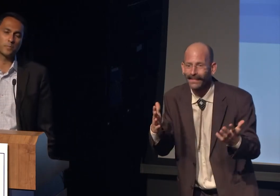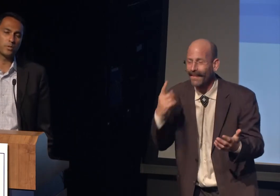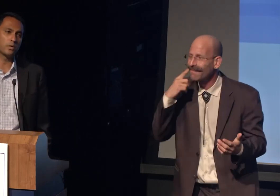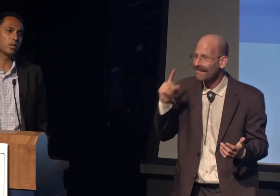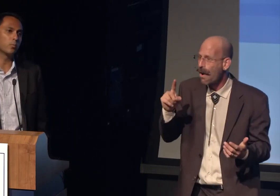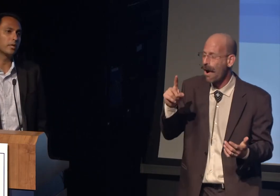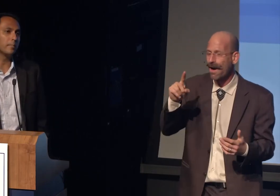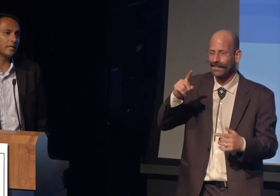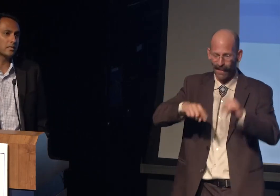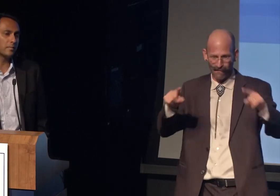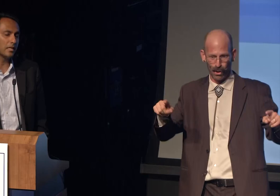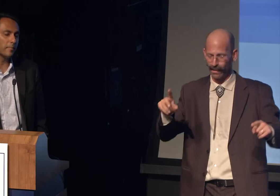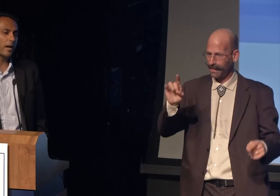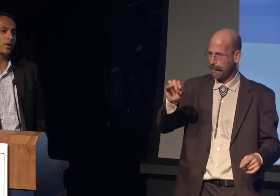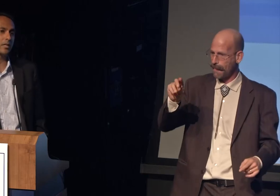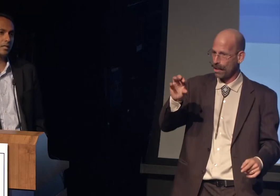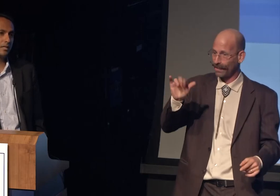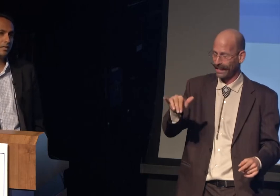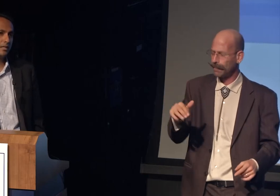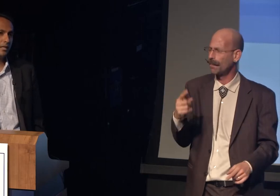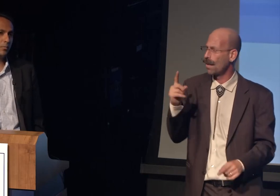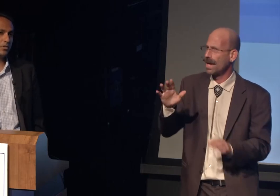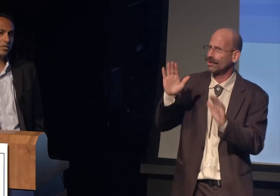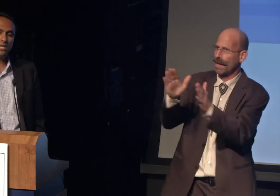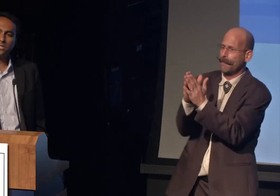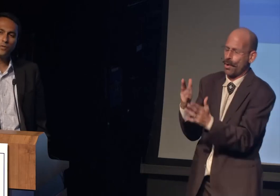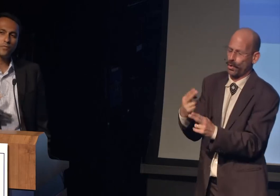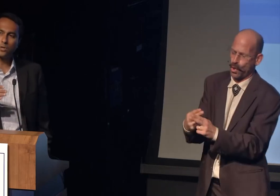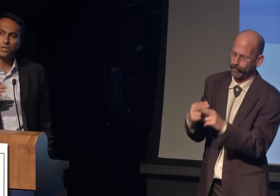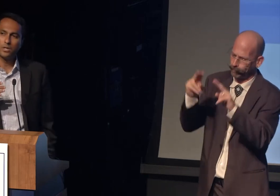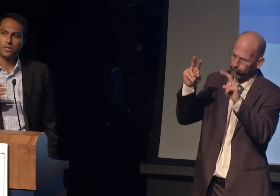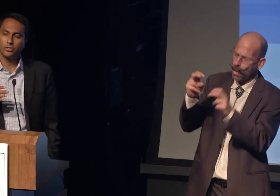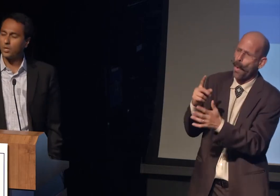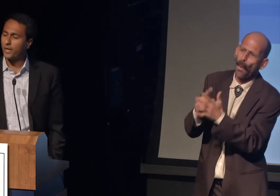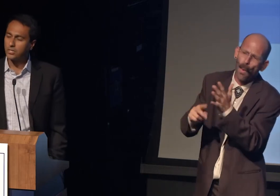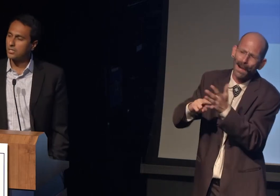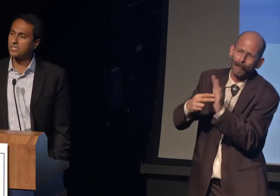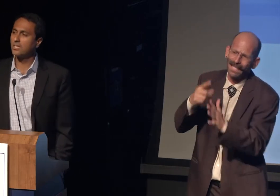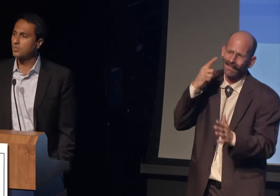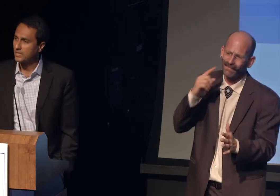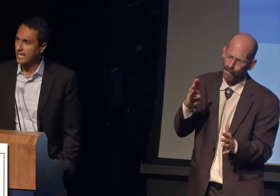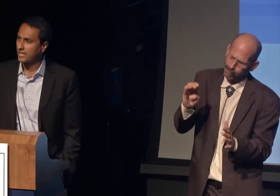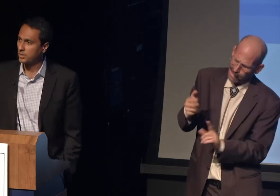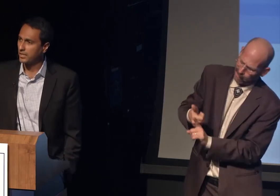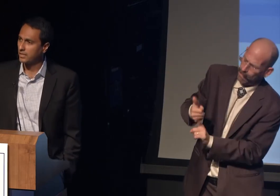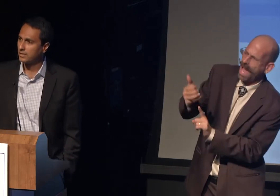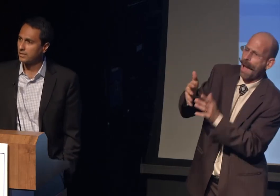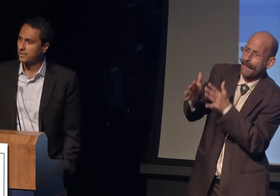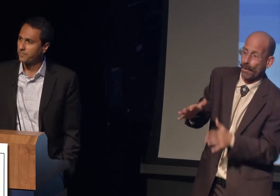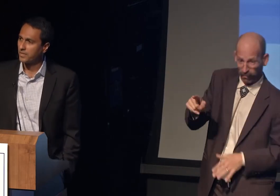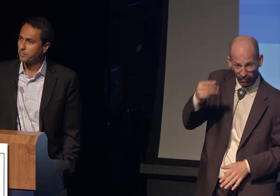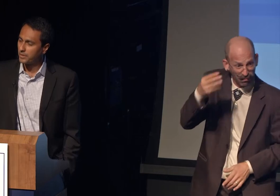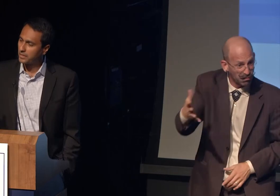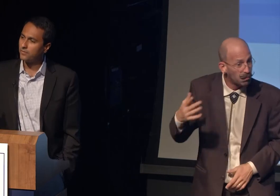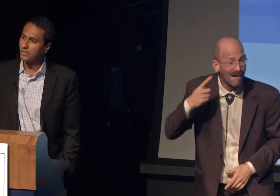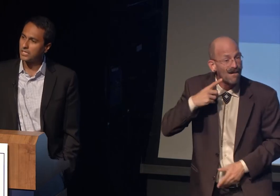has a book called "What It Means to be an American." For generations, centuries actually,